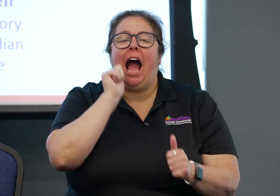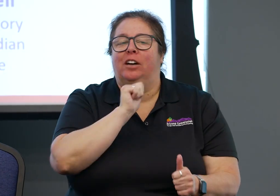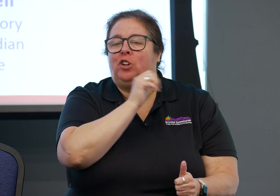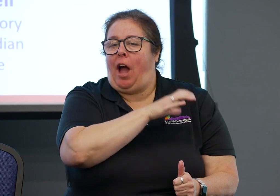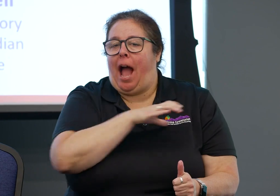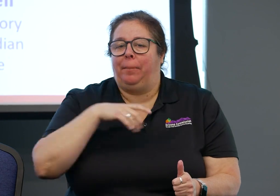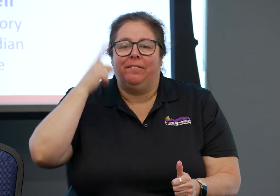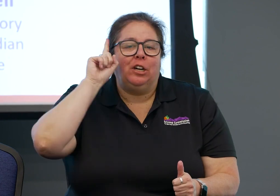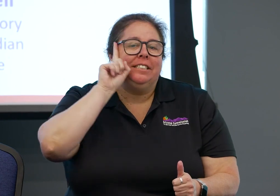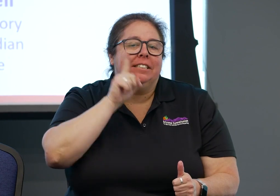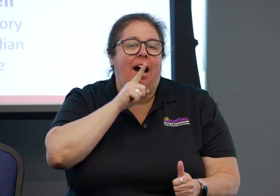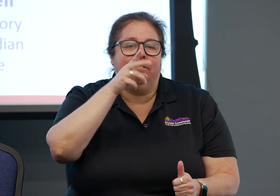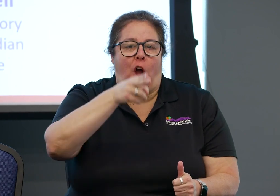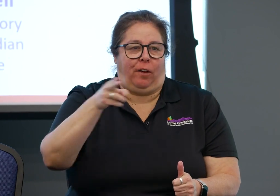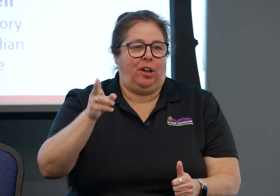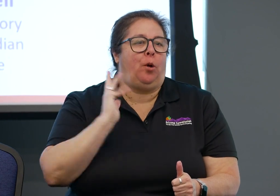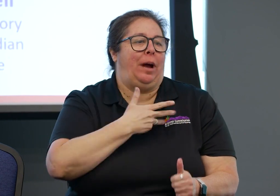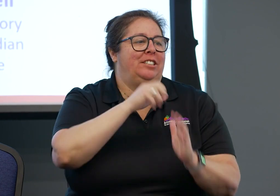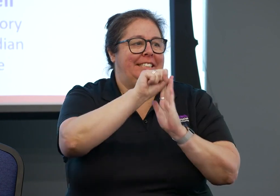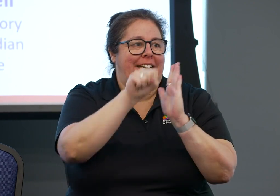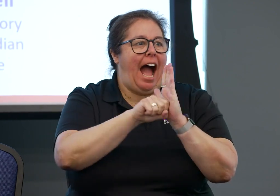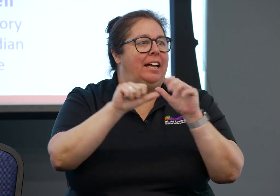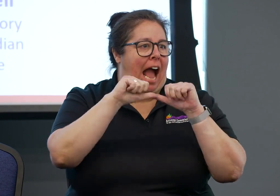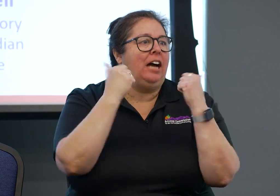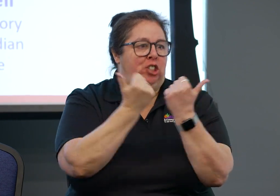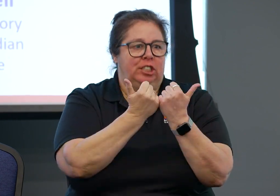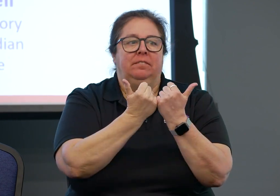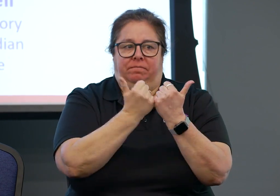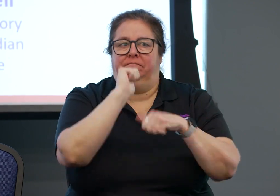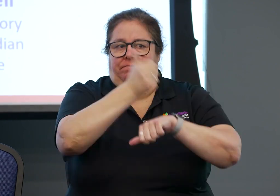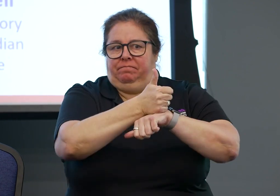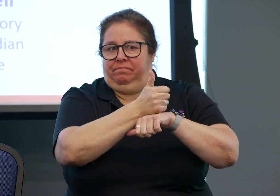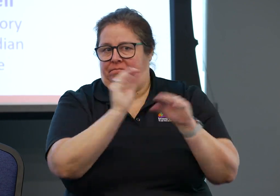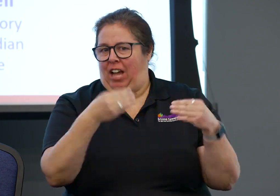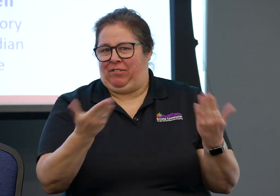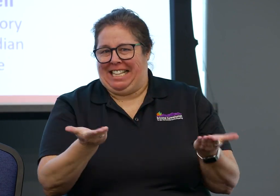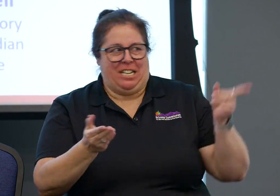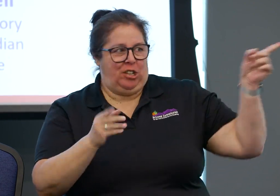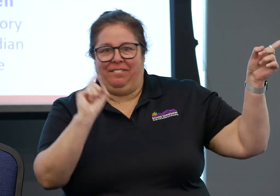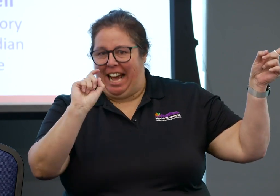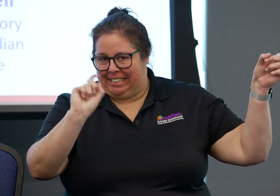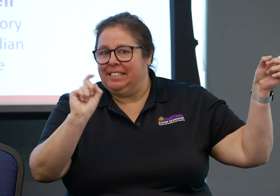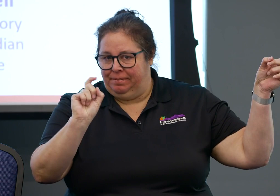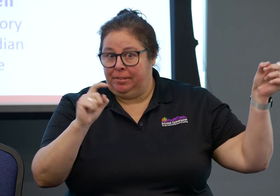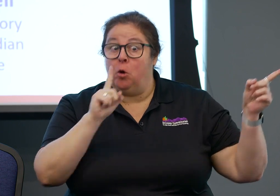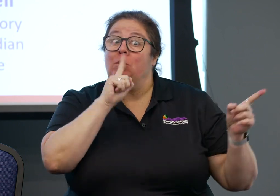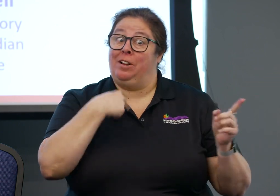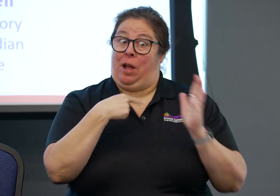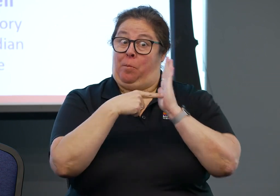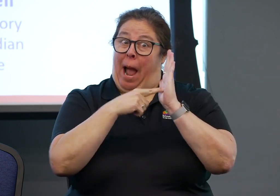I am here from the Arizona Commission for the Deaf and the Hard of Hearing. We are a state agency here in Phoenix.